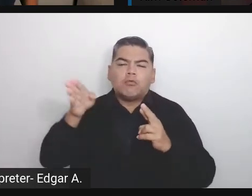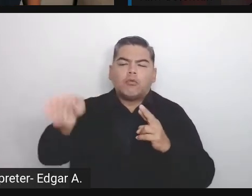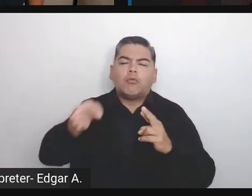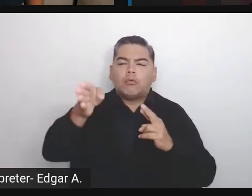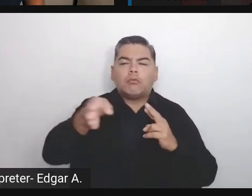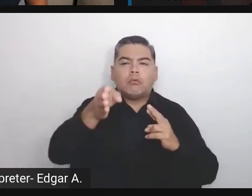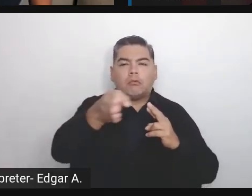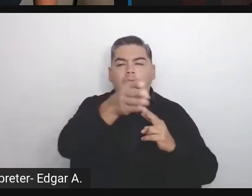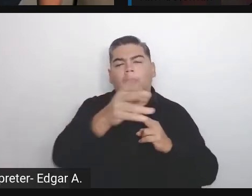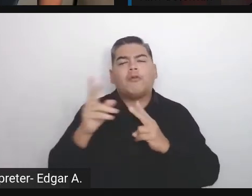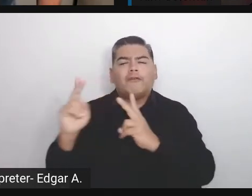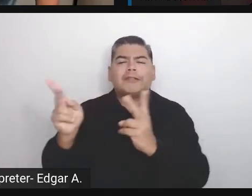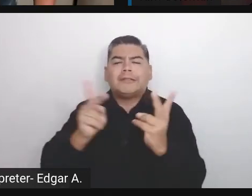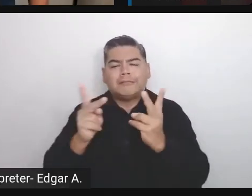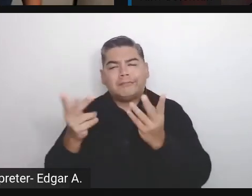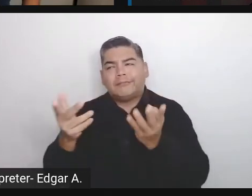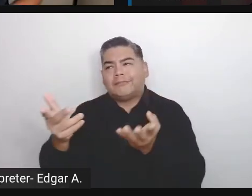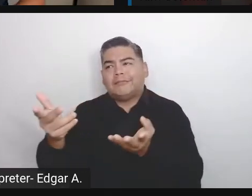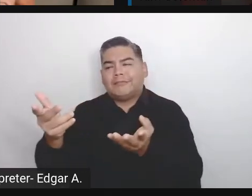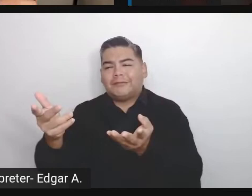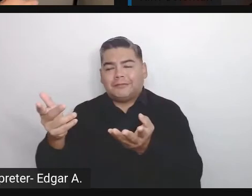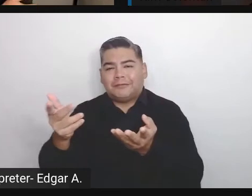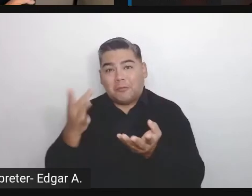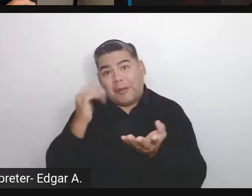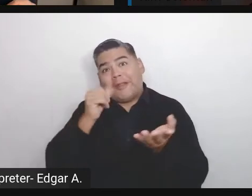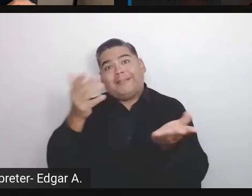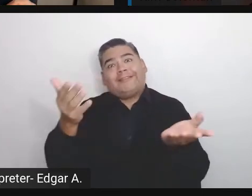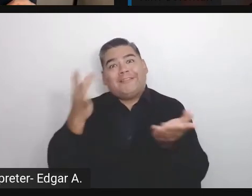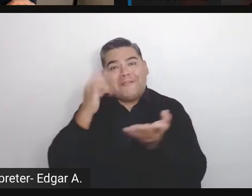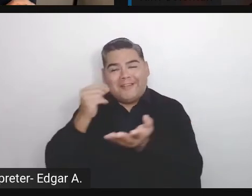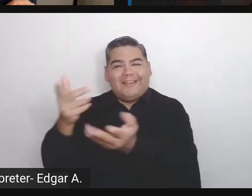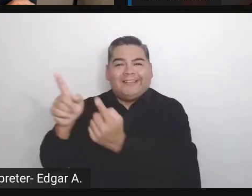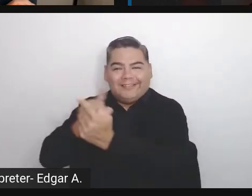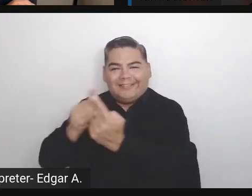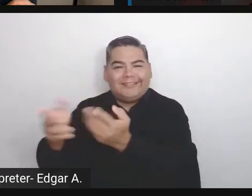because why not? For sure.